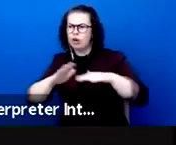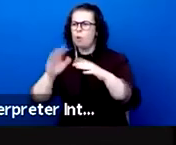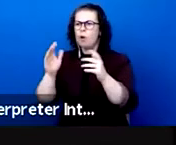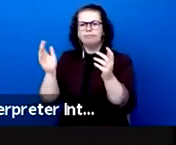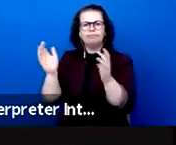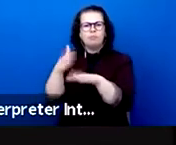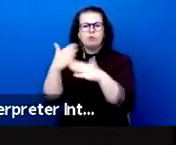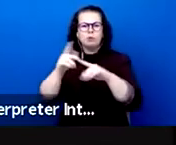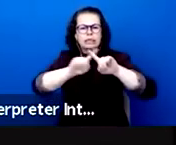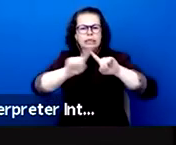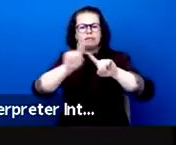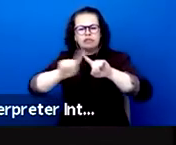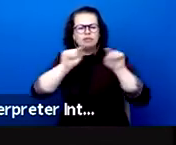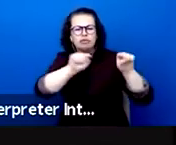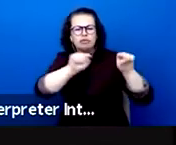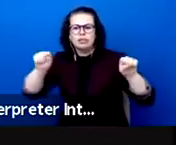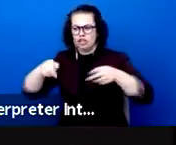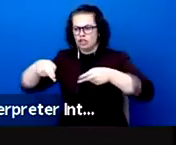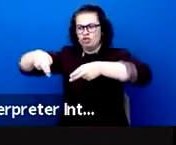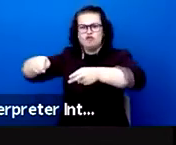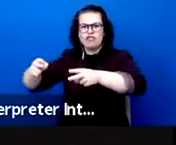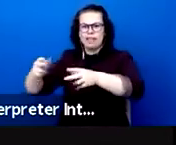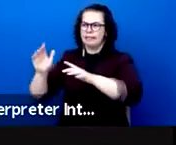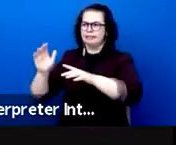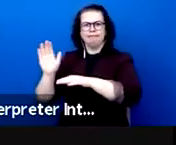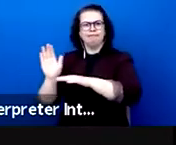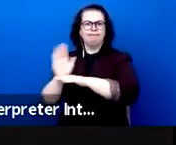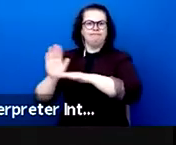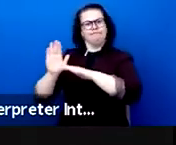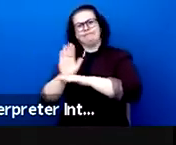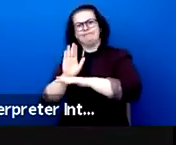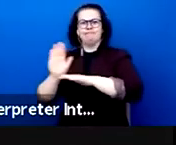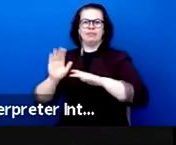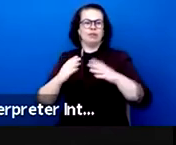street theatre, object theatre, classical theatre, new circus, new magic and so on.